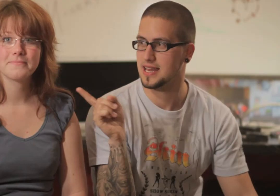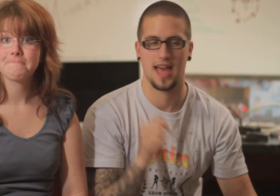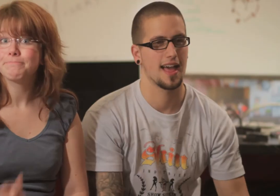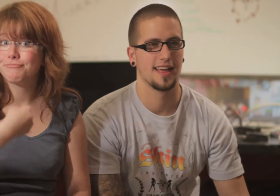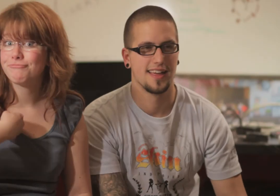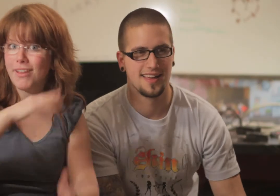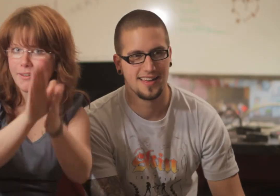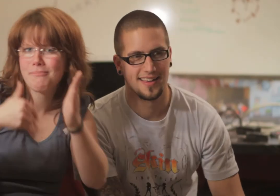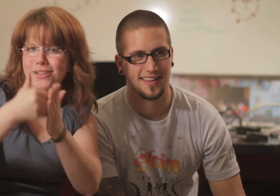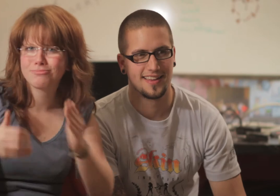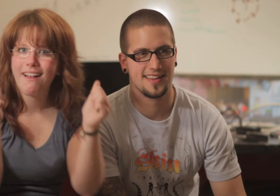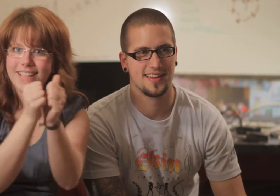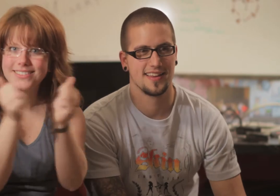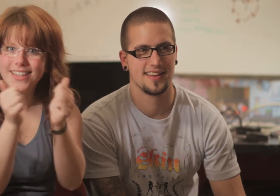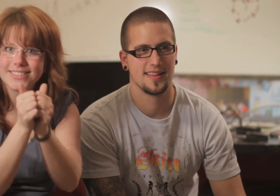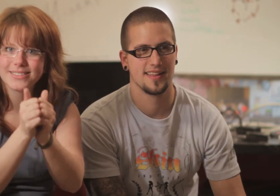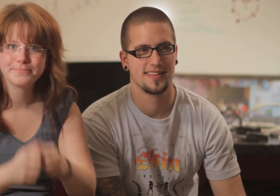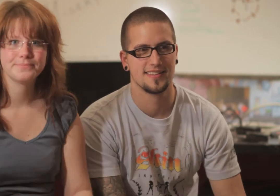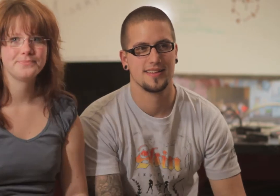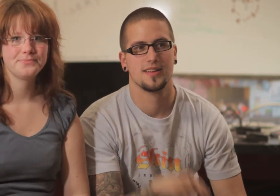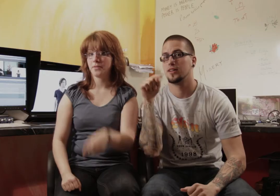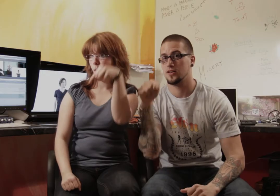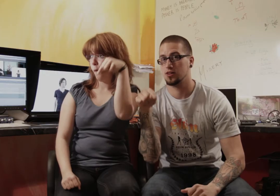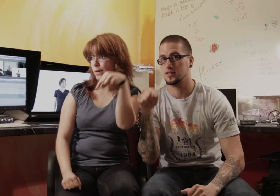and I'm the signing Assistant.